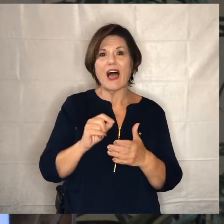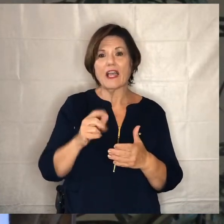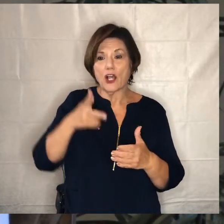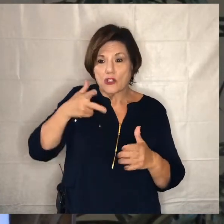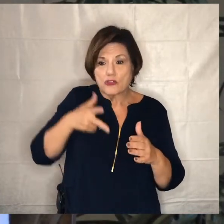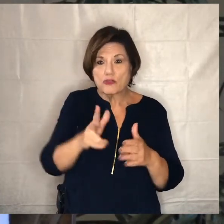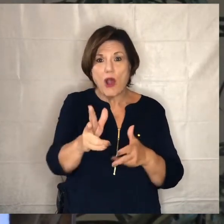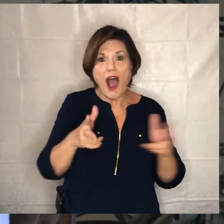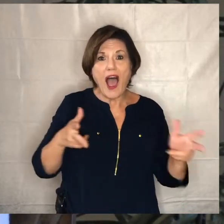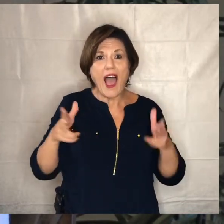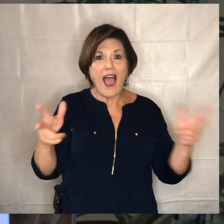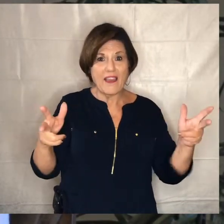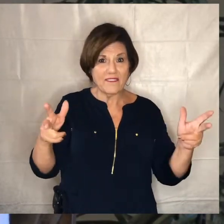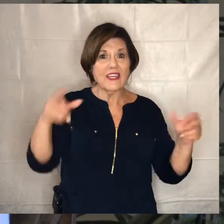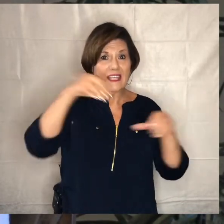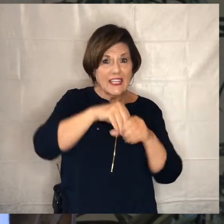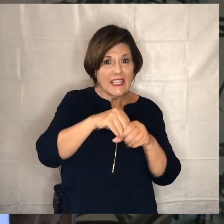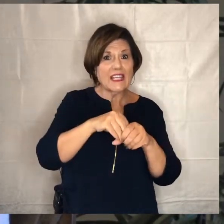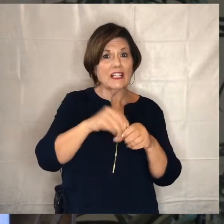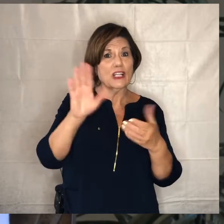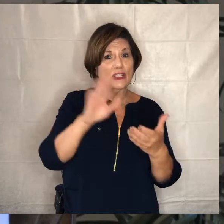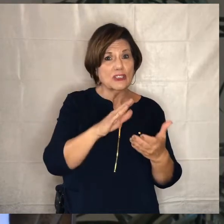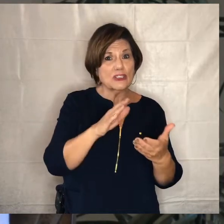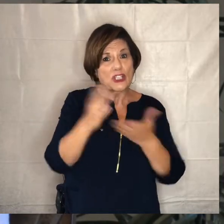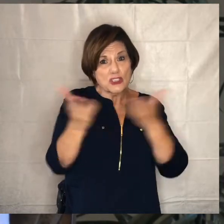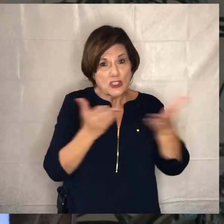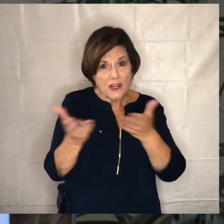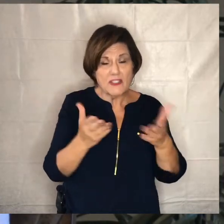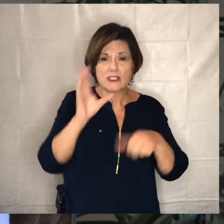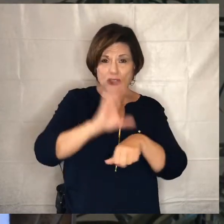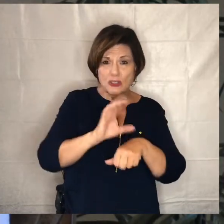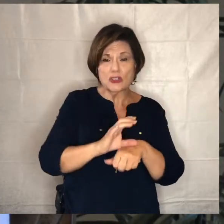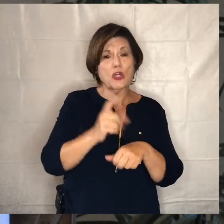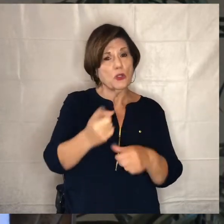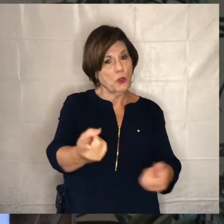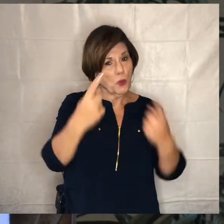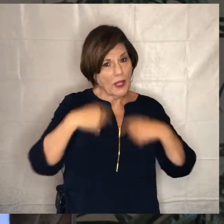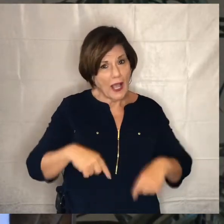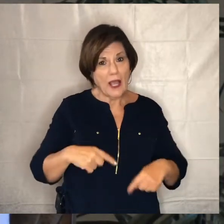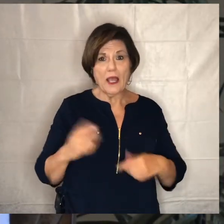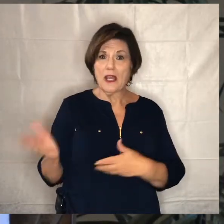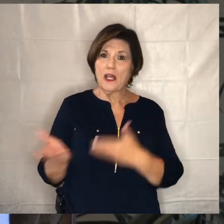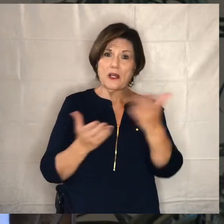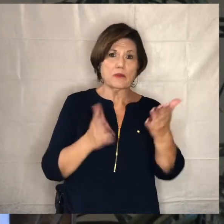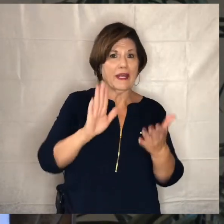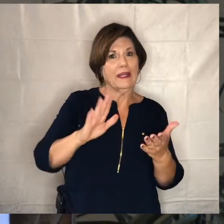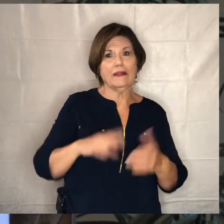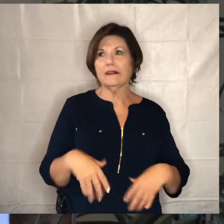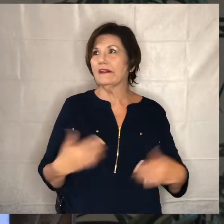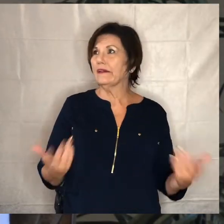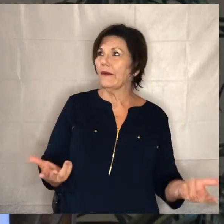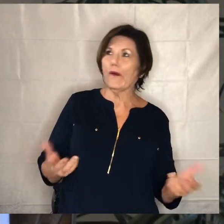and we have you um come and you can bring your own grill tailgate